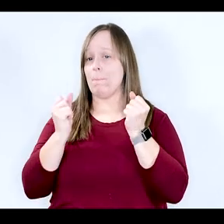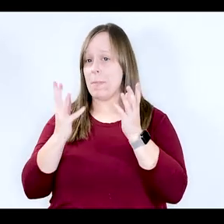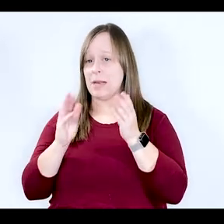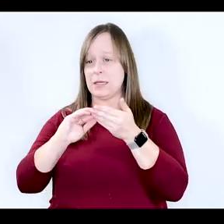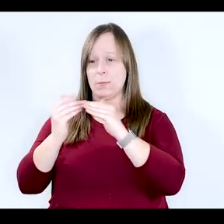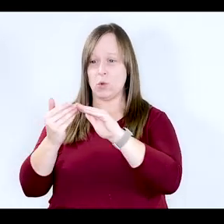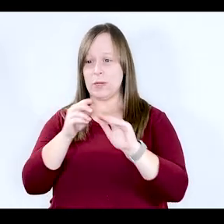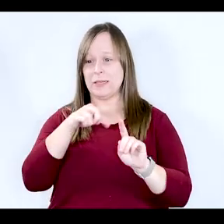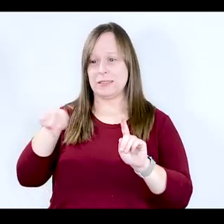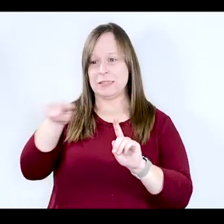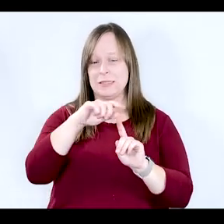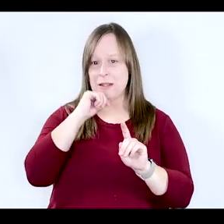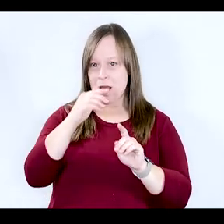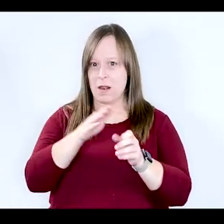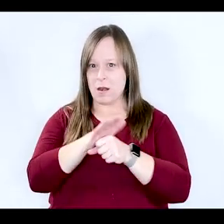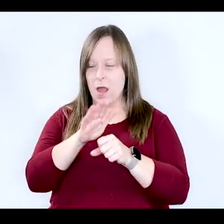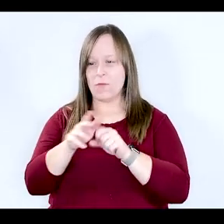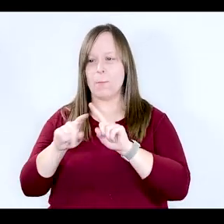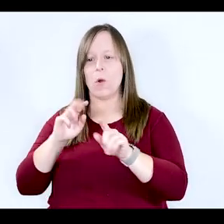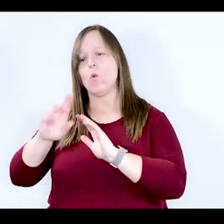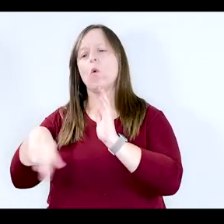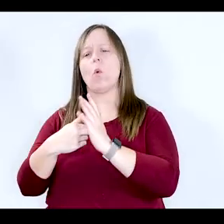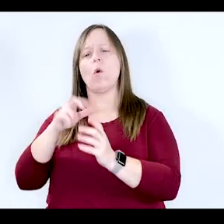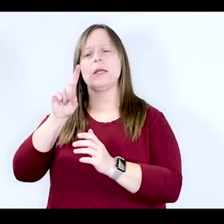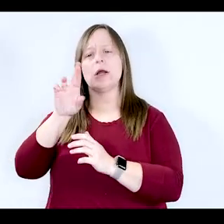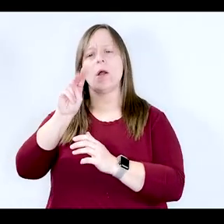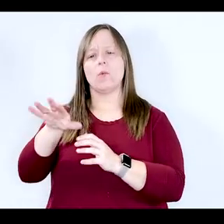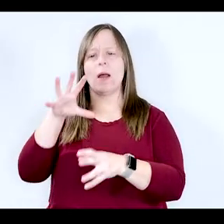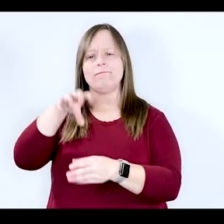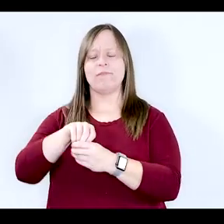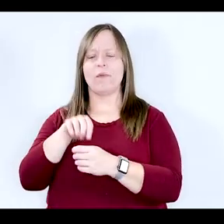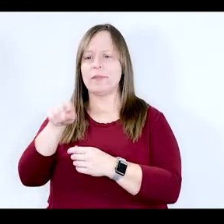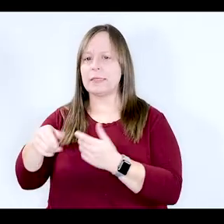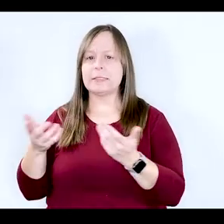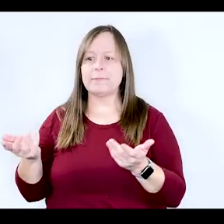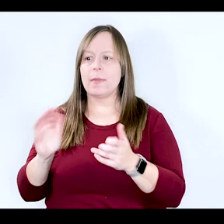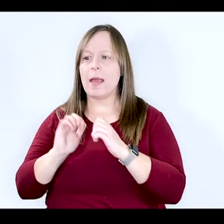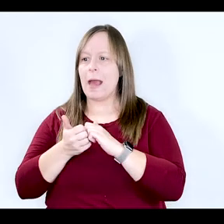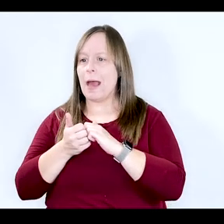these communities. What role will DRNY play in this? How will our functioning